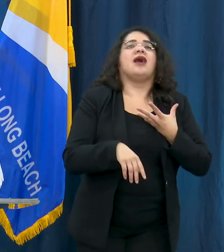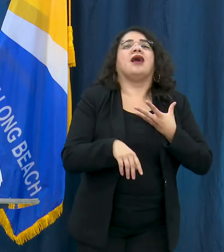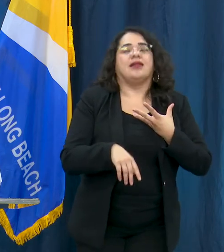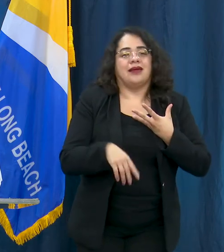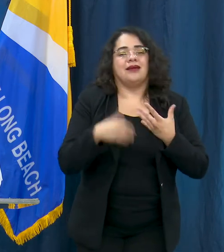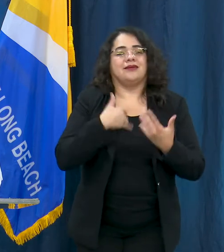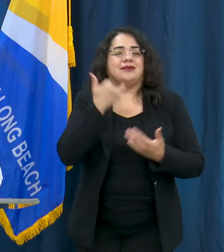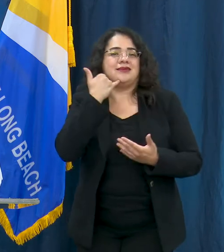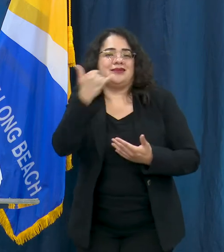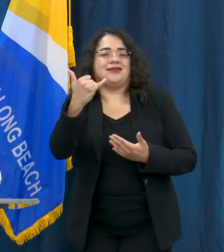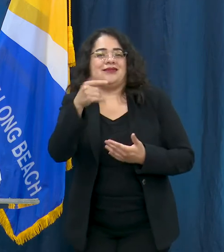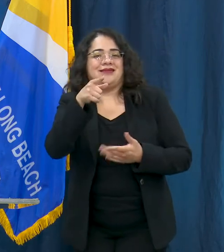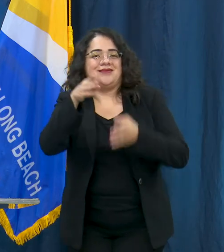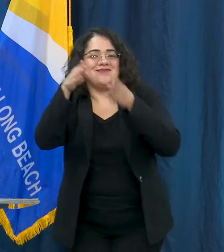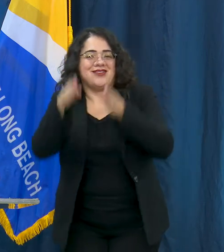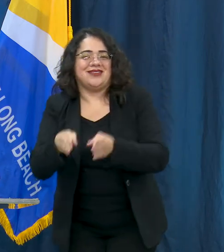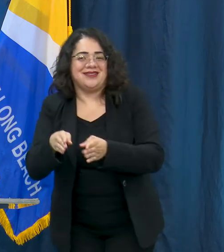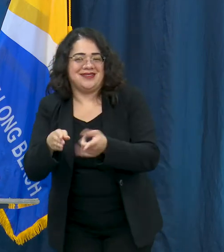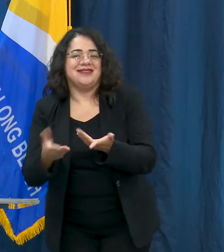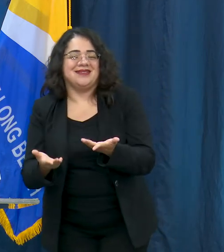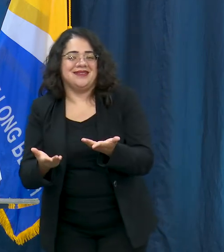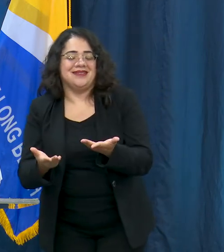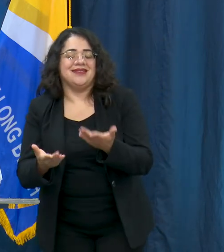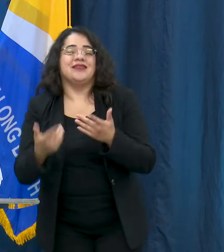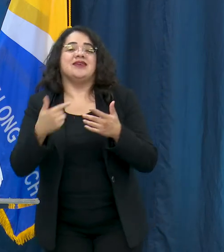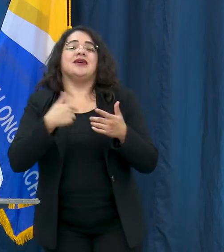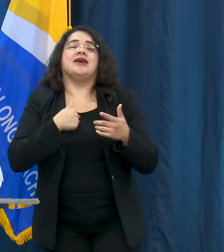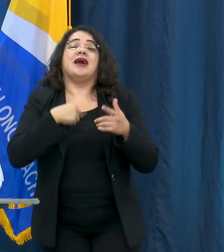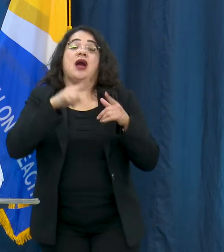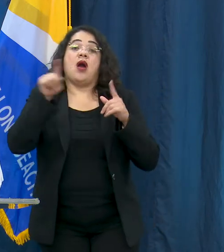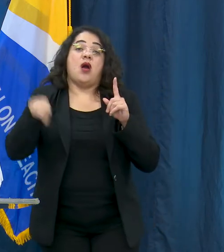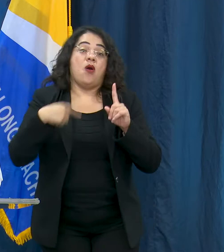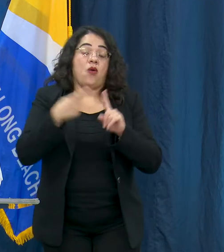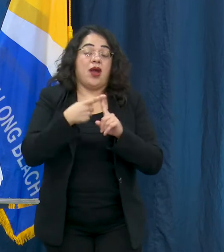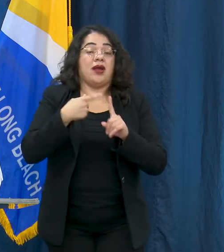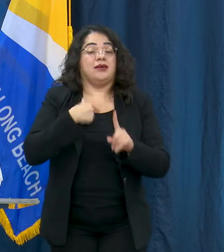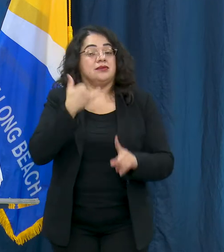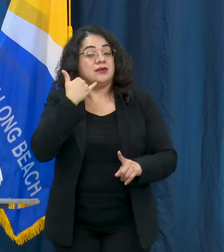when we interview them if they've been to a protest.